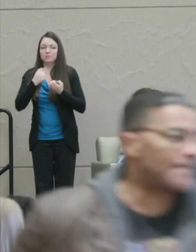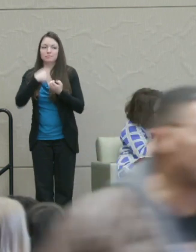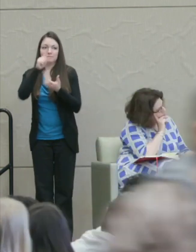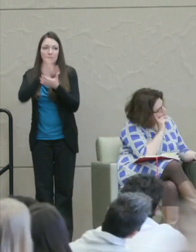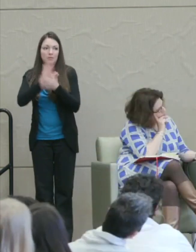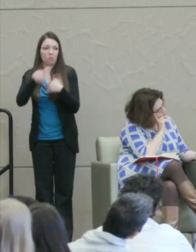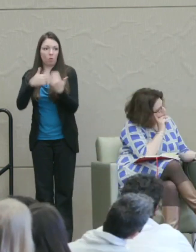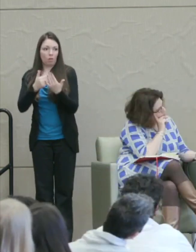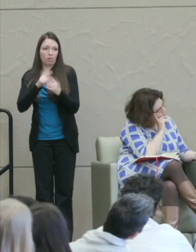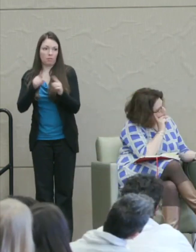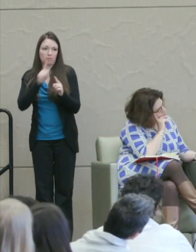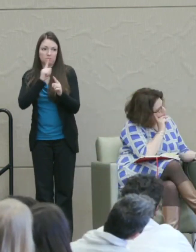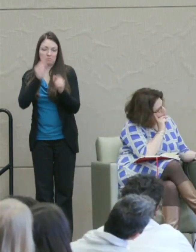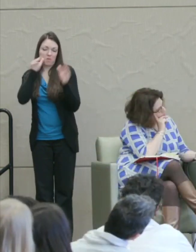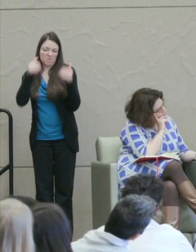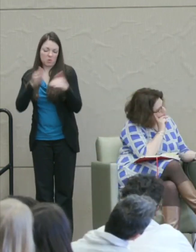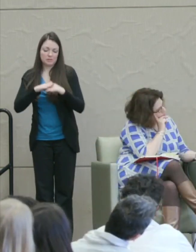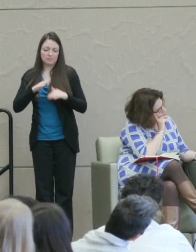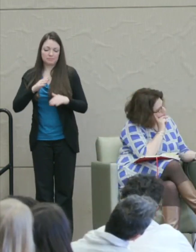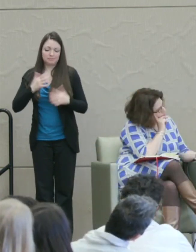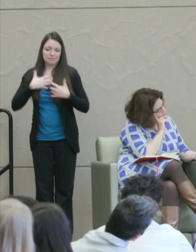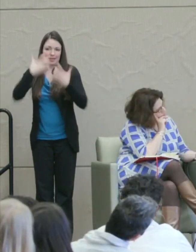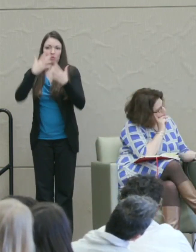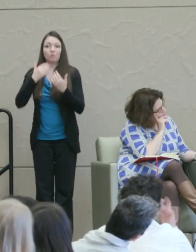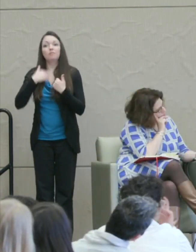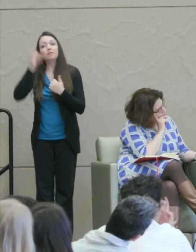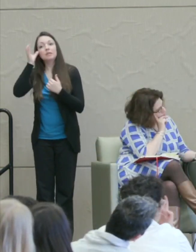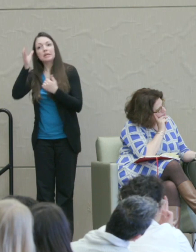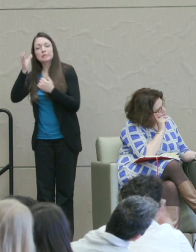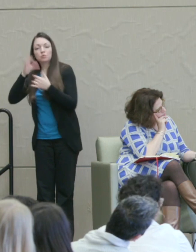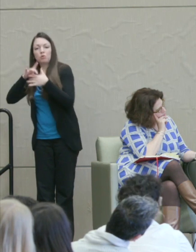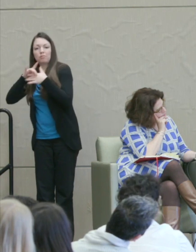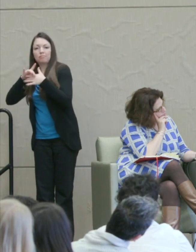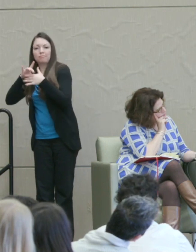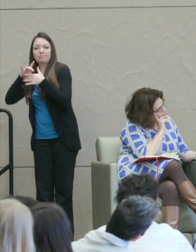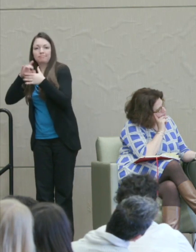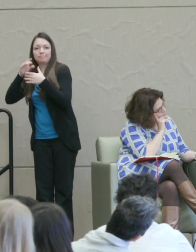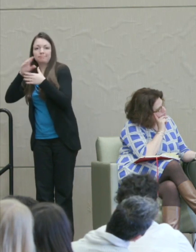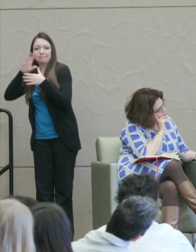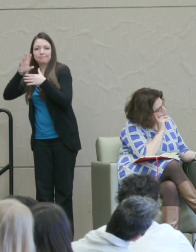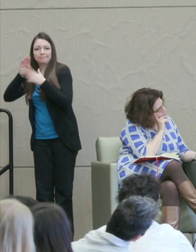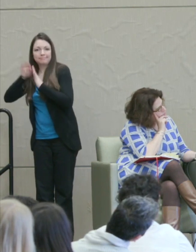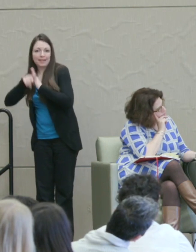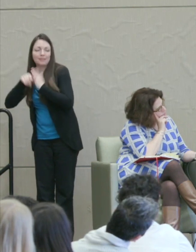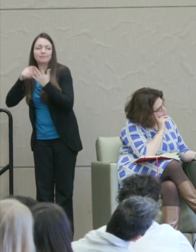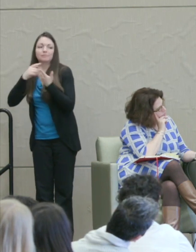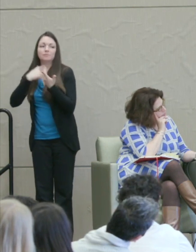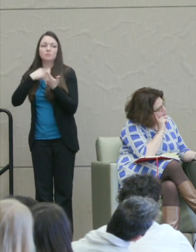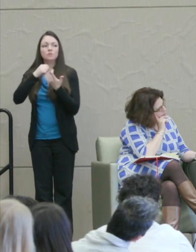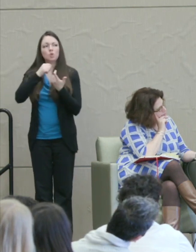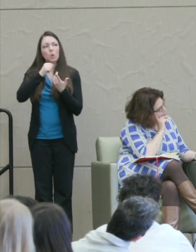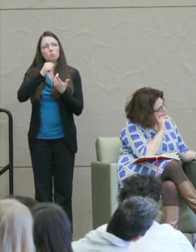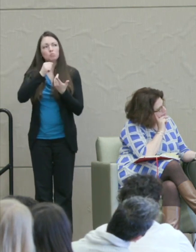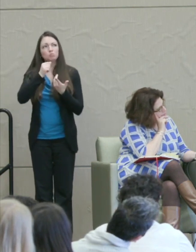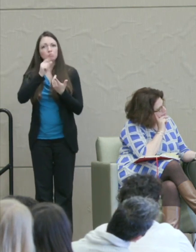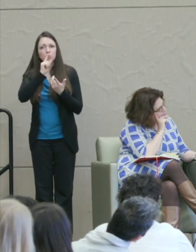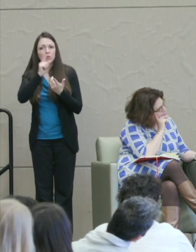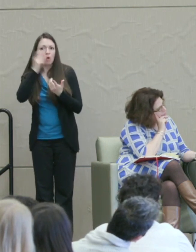let's just focus on anger, have a conceptual content. So they're not irrational in the sense of having no thought at all.